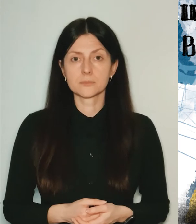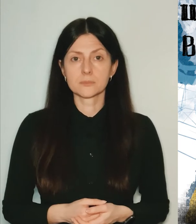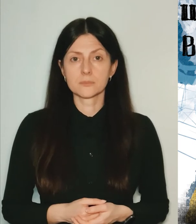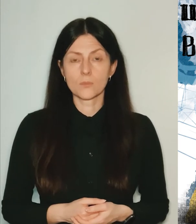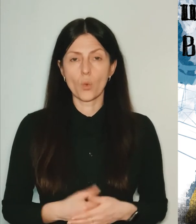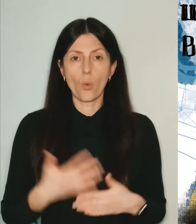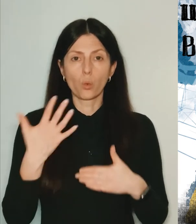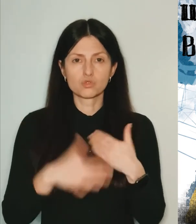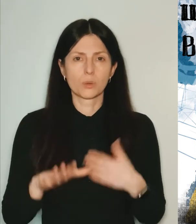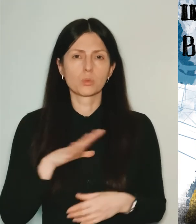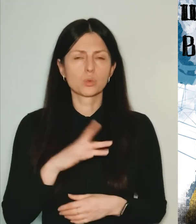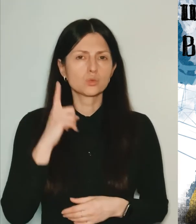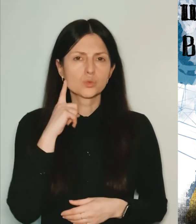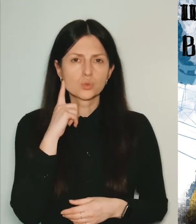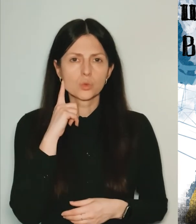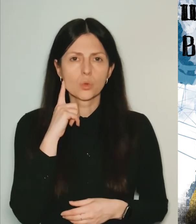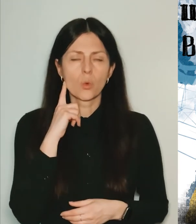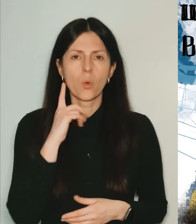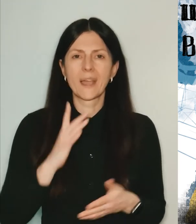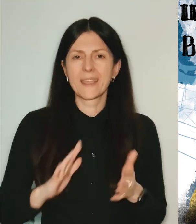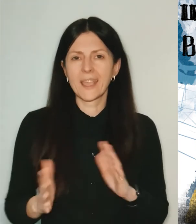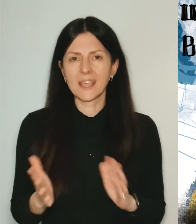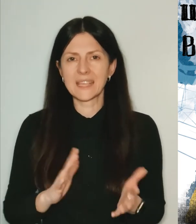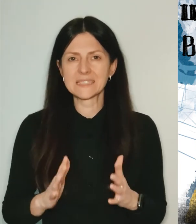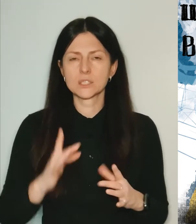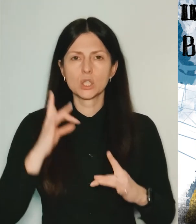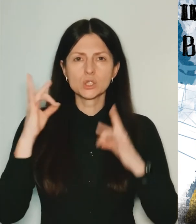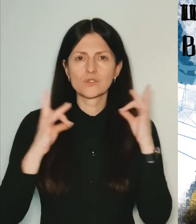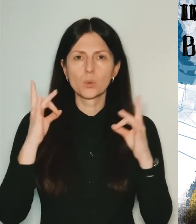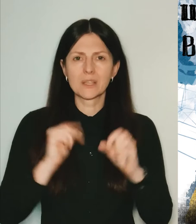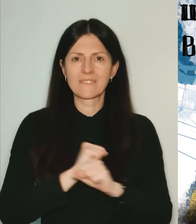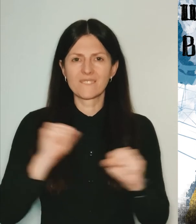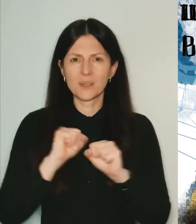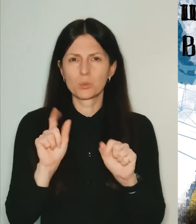There were some distant explosion sounds.